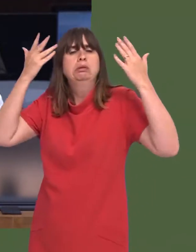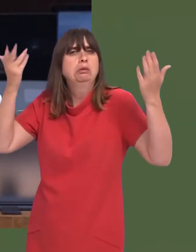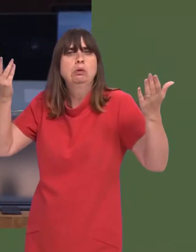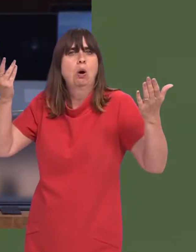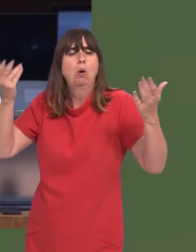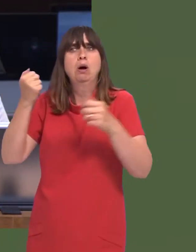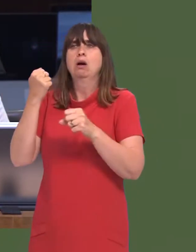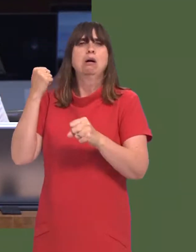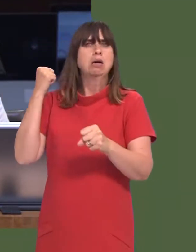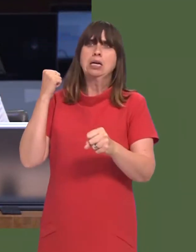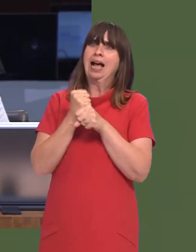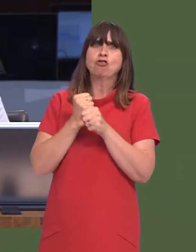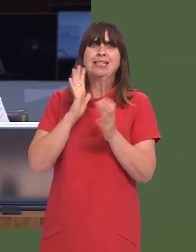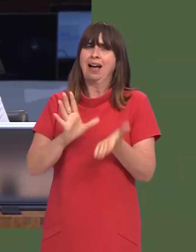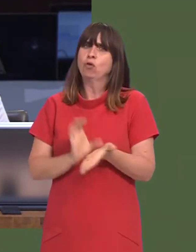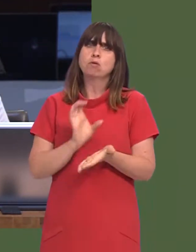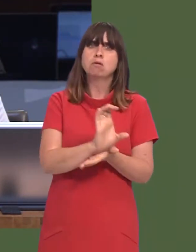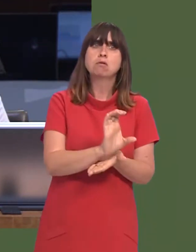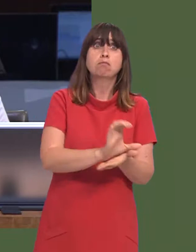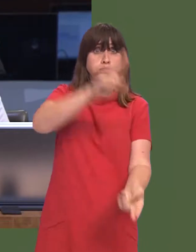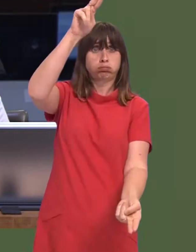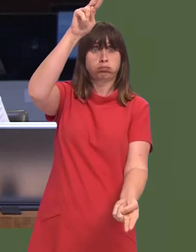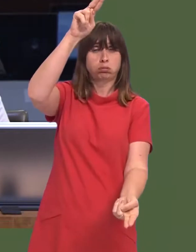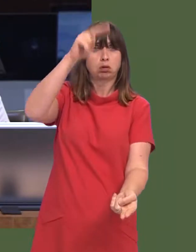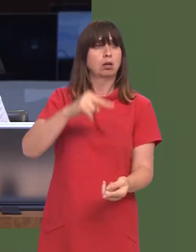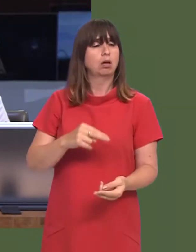We werenít to know the guarantee would be inflated.í